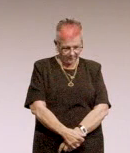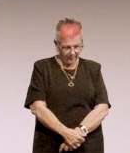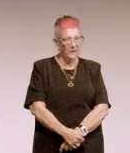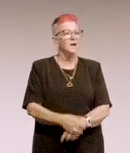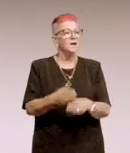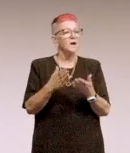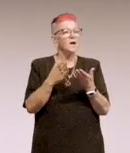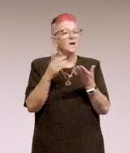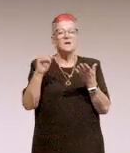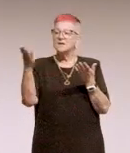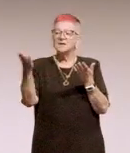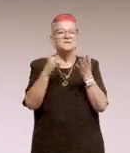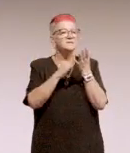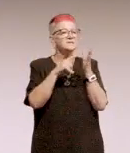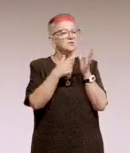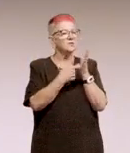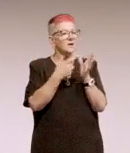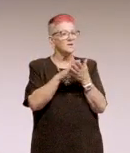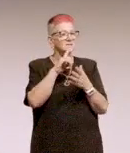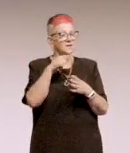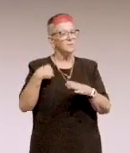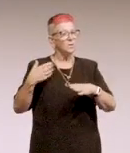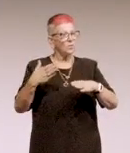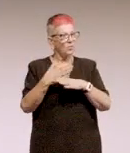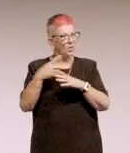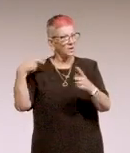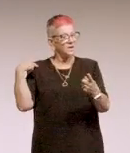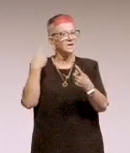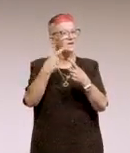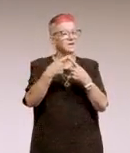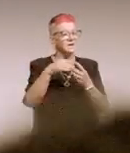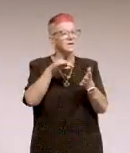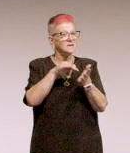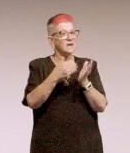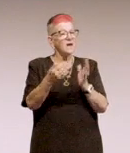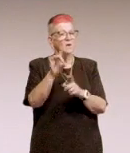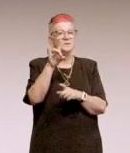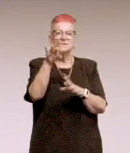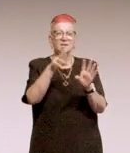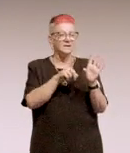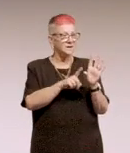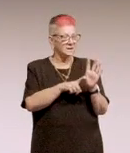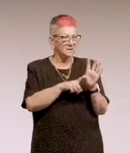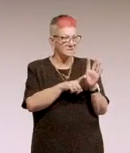Yeah, as Sarah said, I've been working in the industry for about 10 years now.